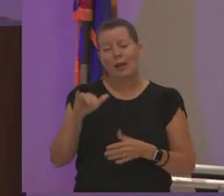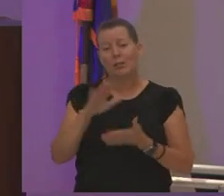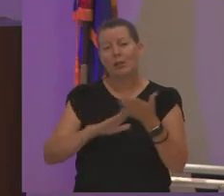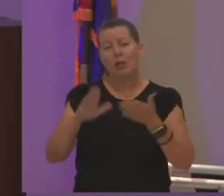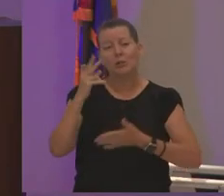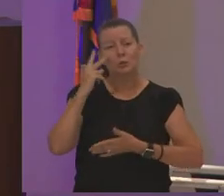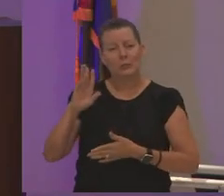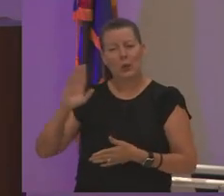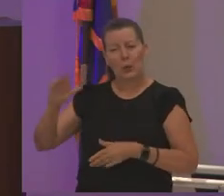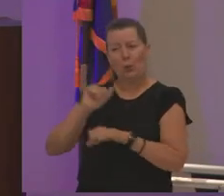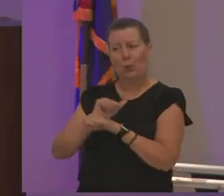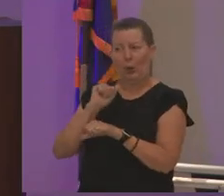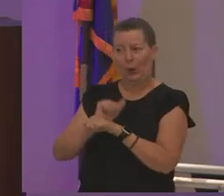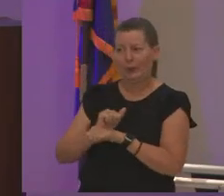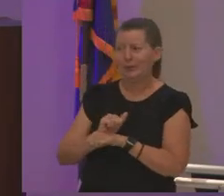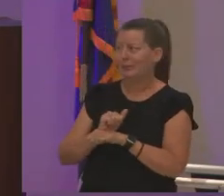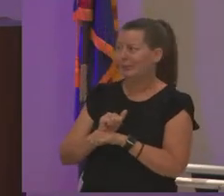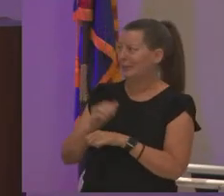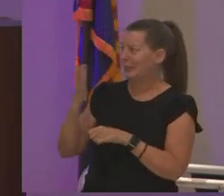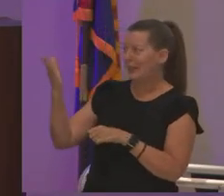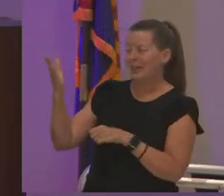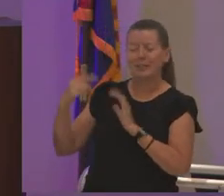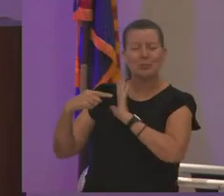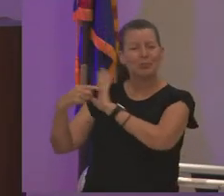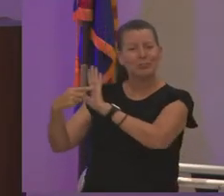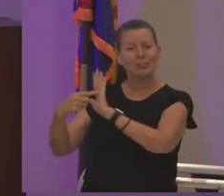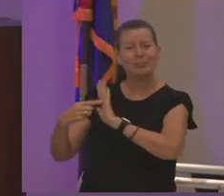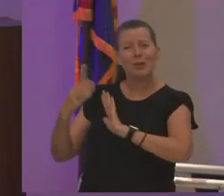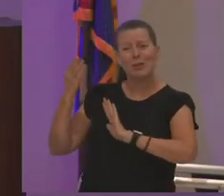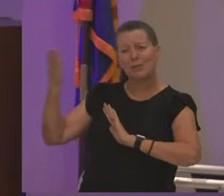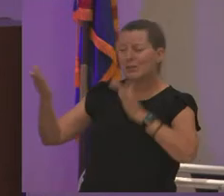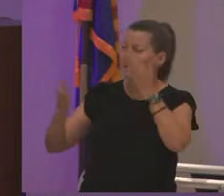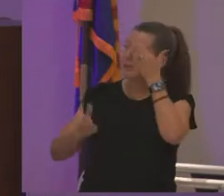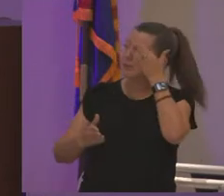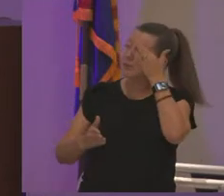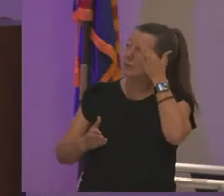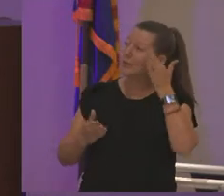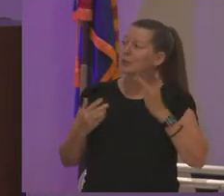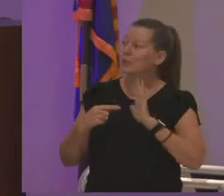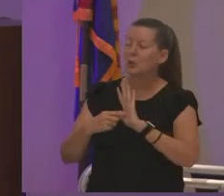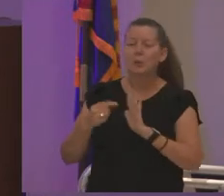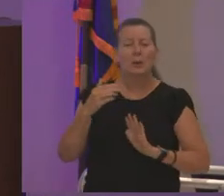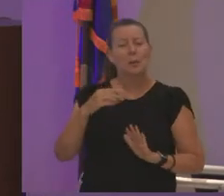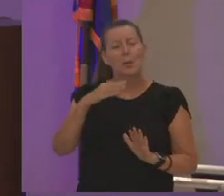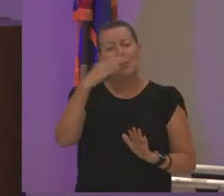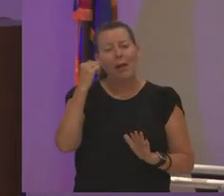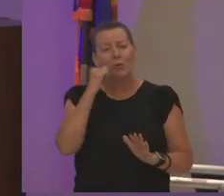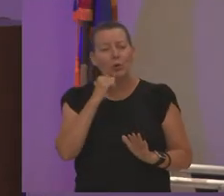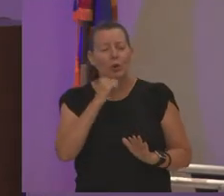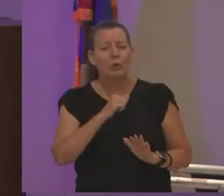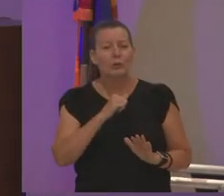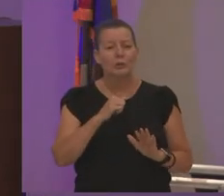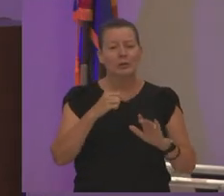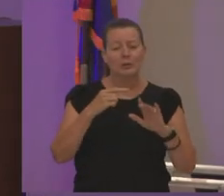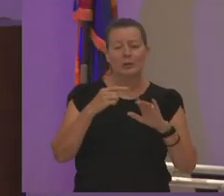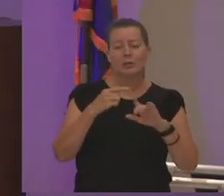is featured here it is really showcasing uh black girls and black girls in the hood giving it beauty